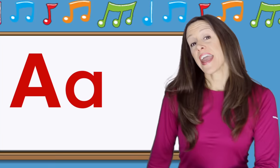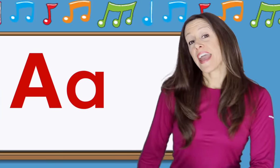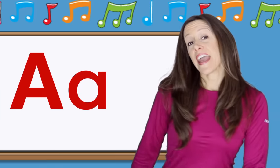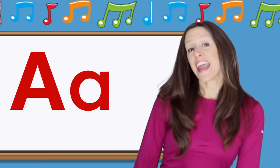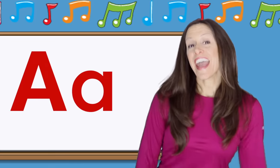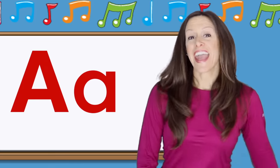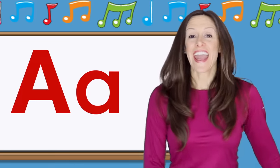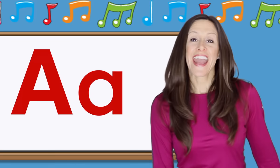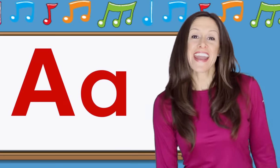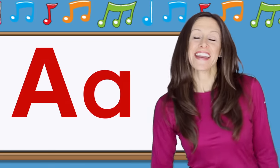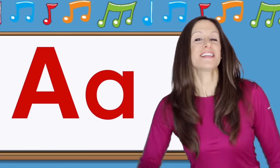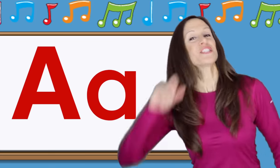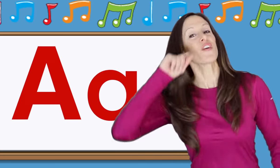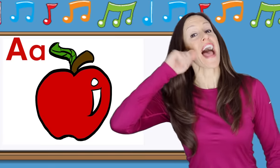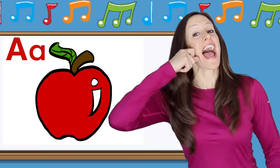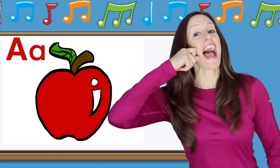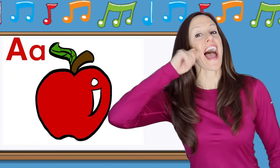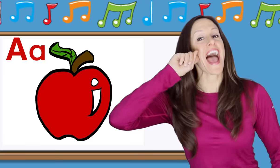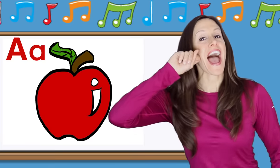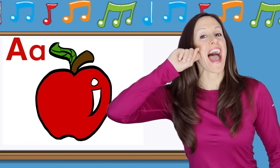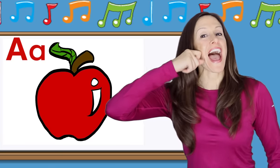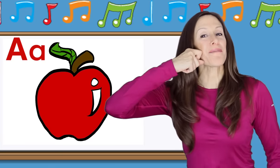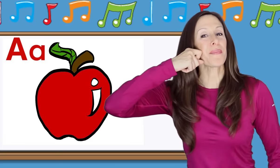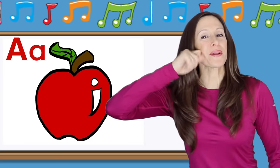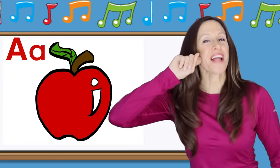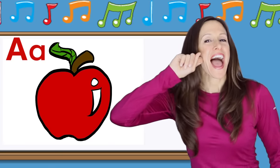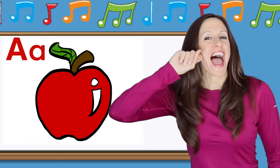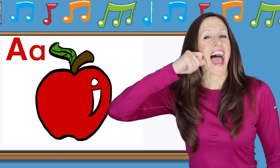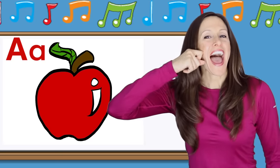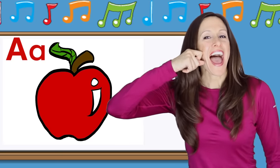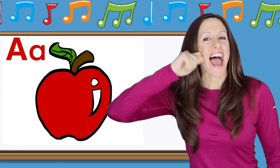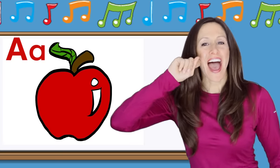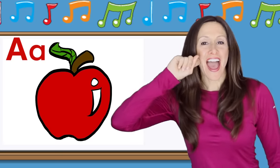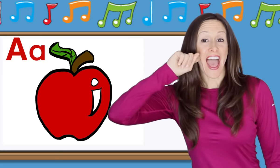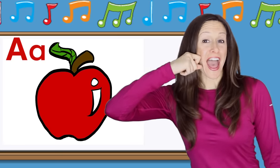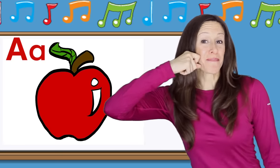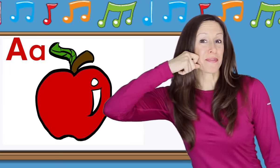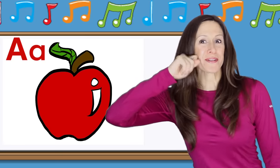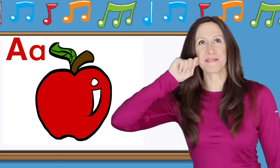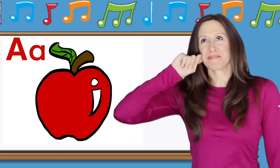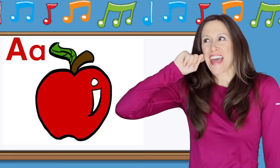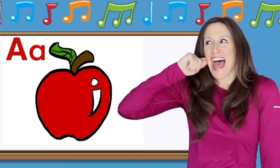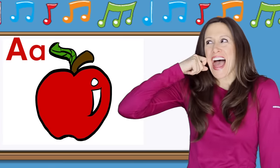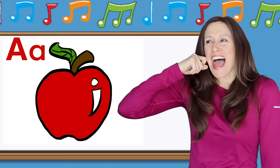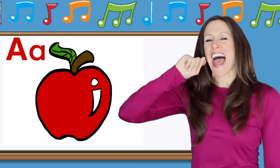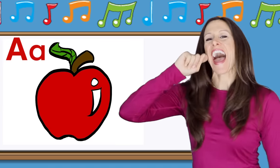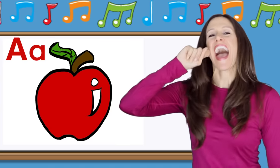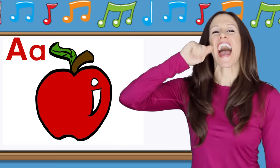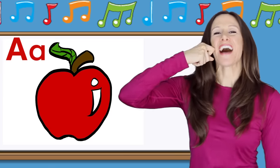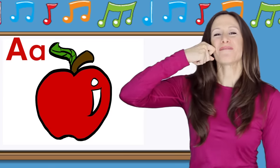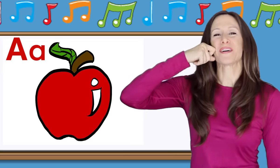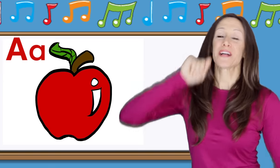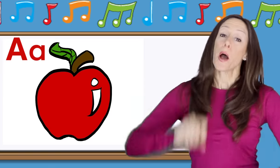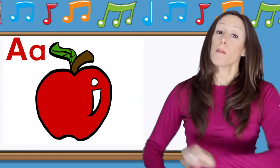A is for a-a-apple, a-a-apple, a-a-apple.